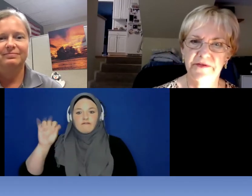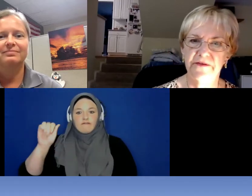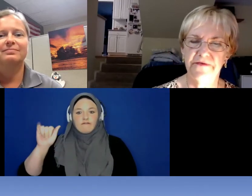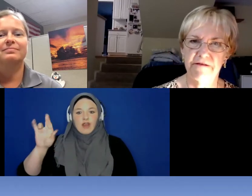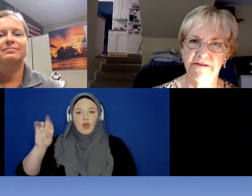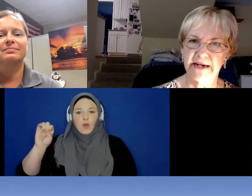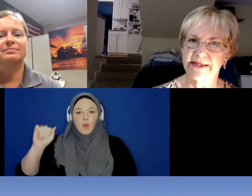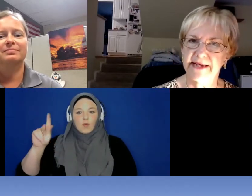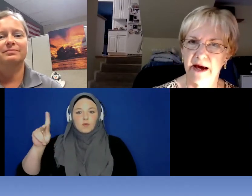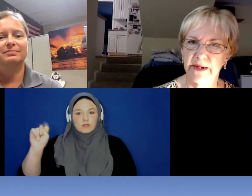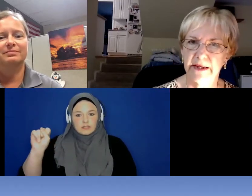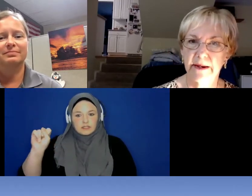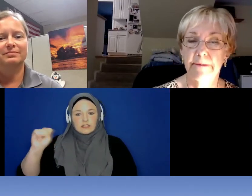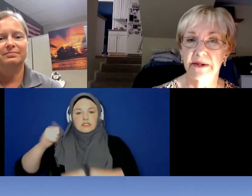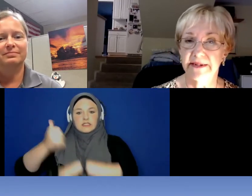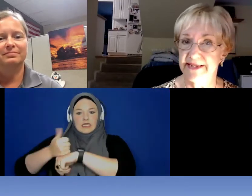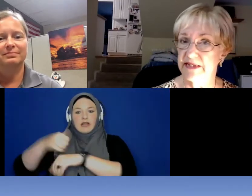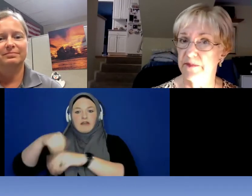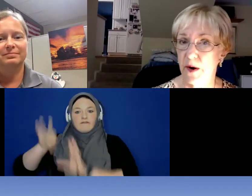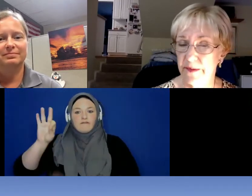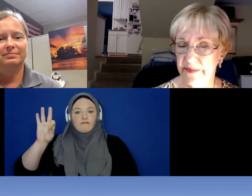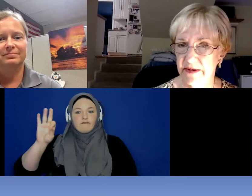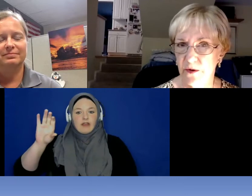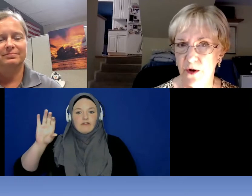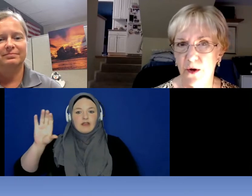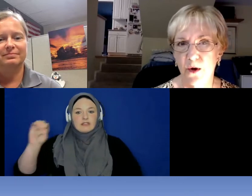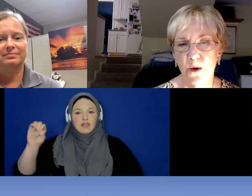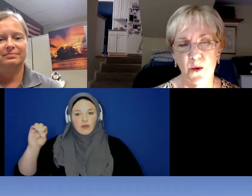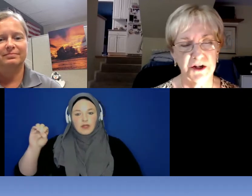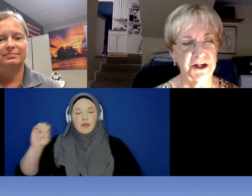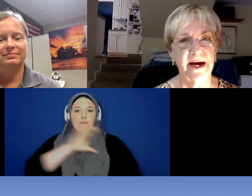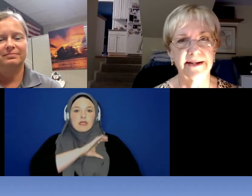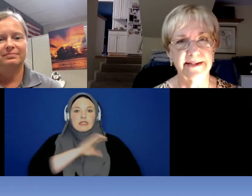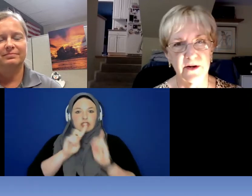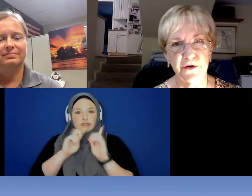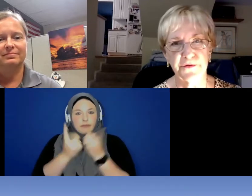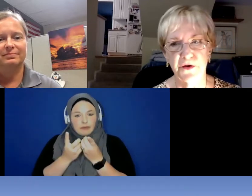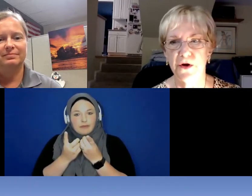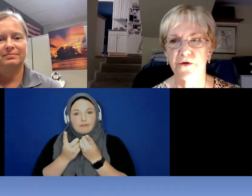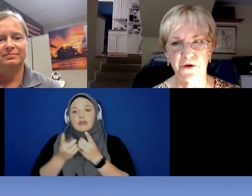the Fairfax County Police Department where she has served for